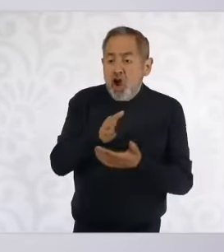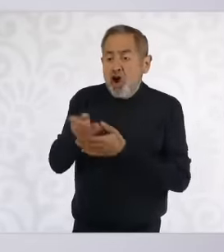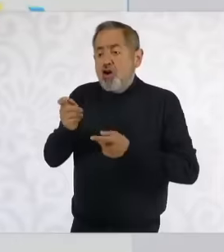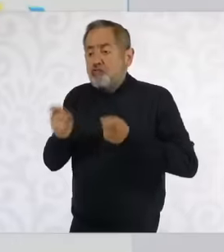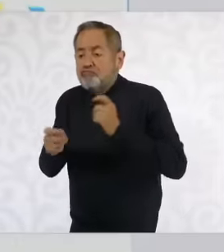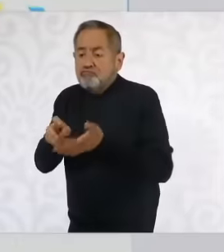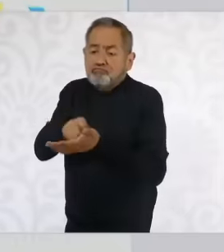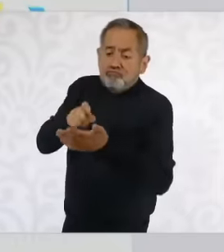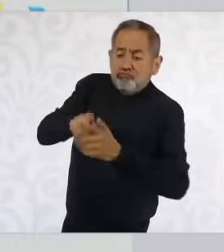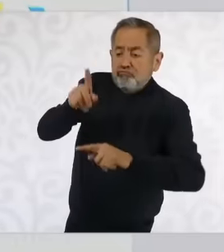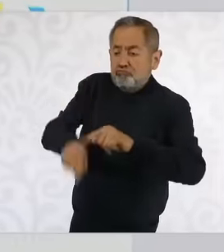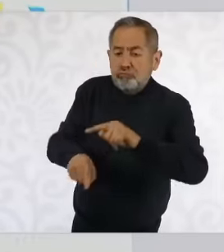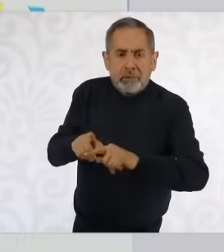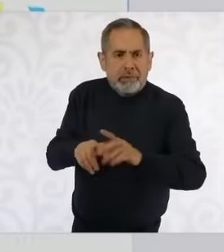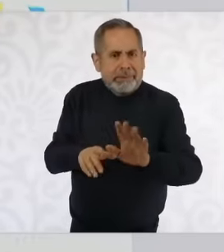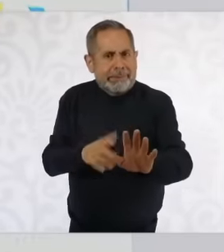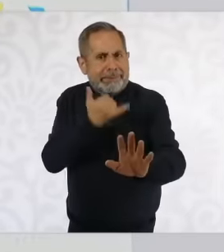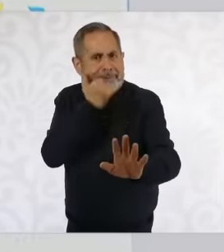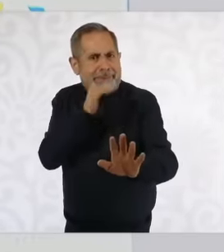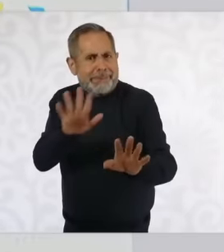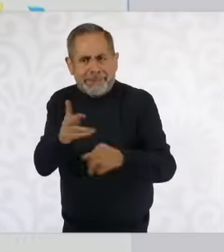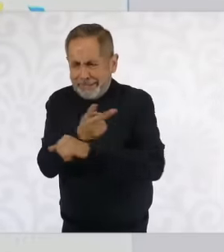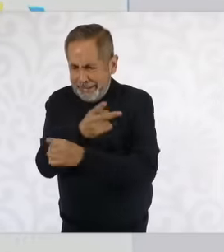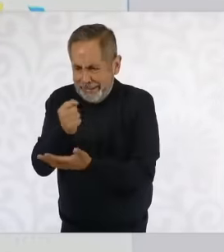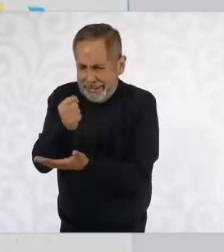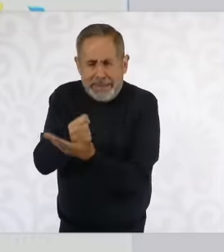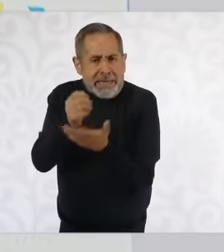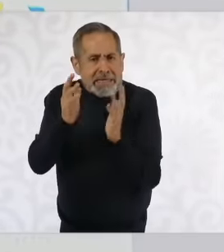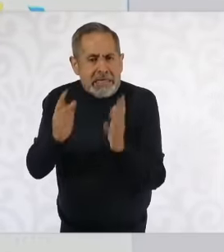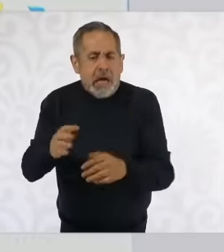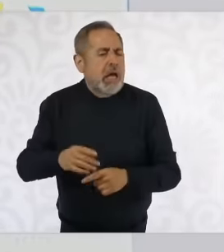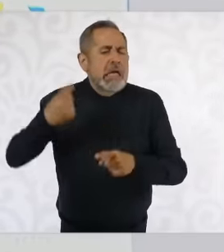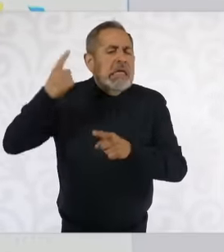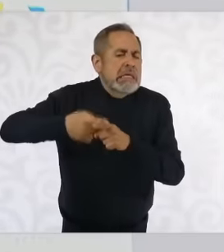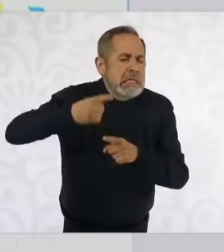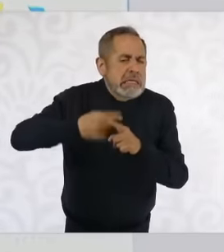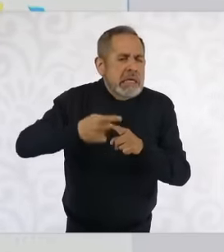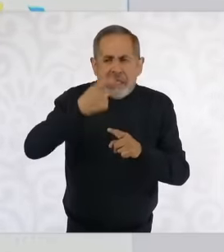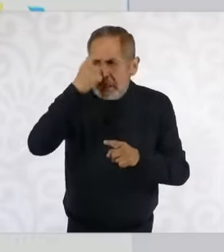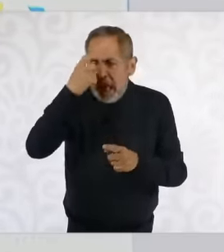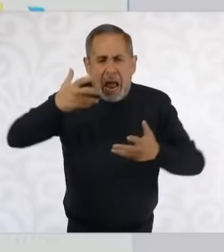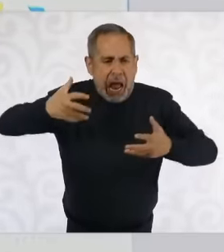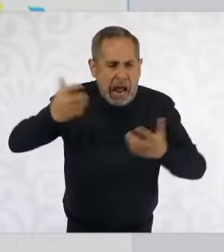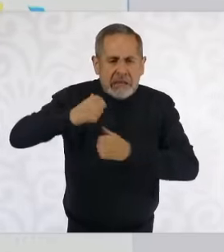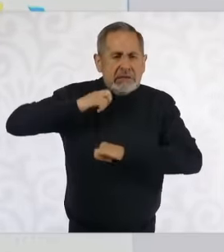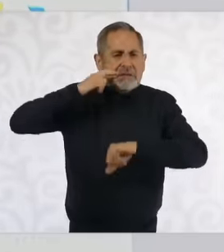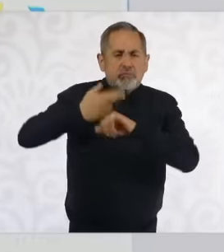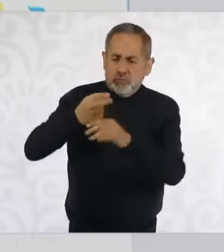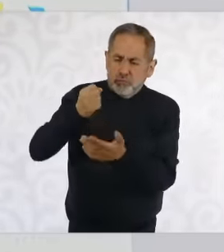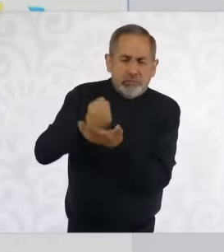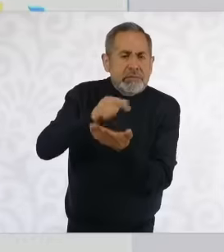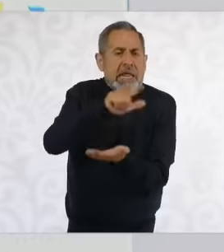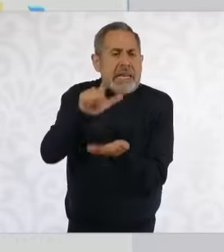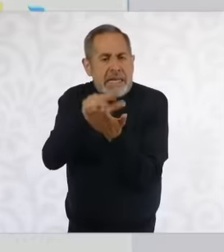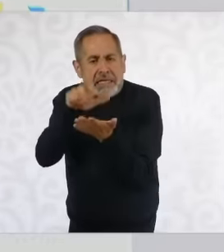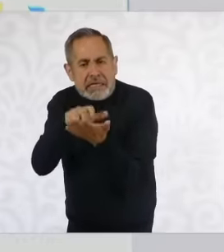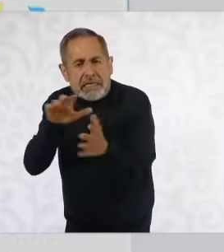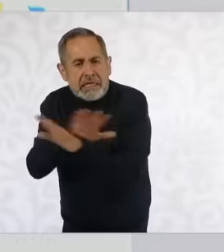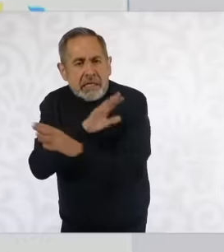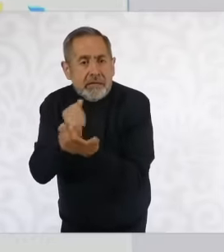constitutional reform who corresponds to constitutional reforms to the legislative